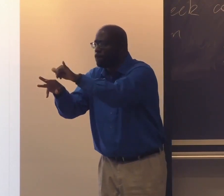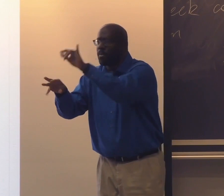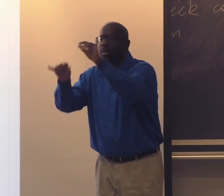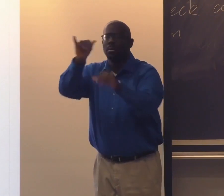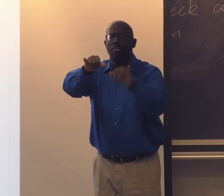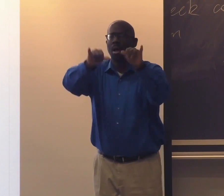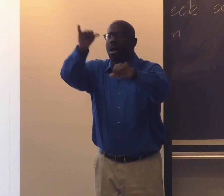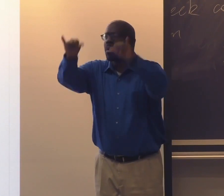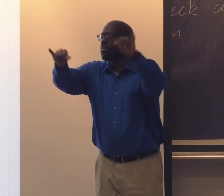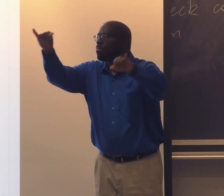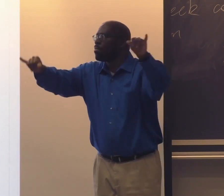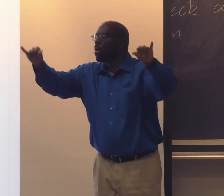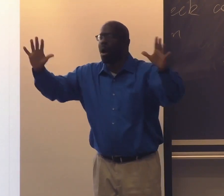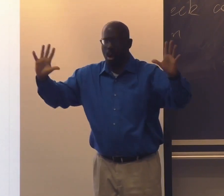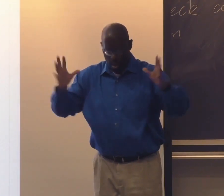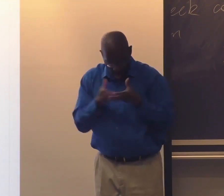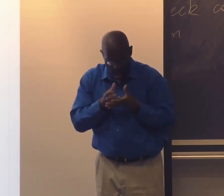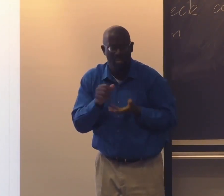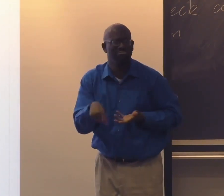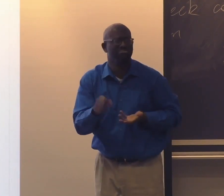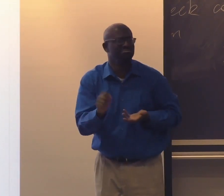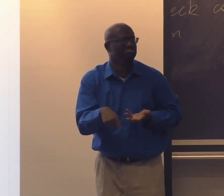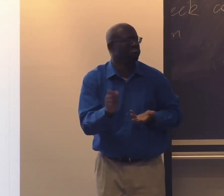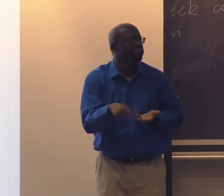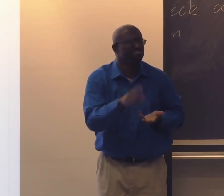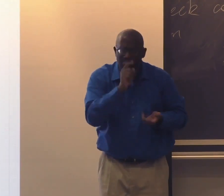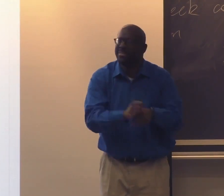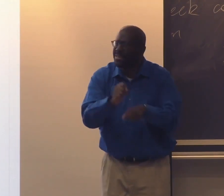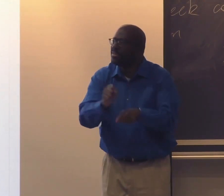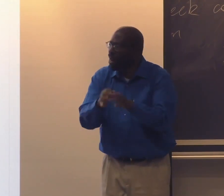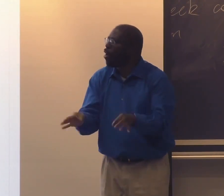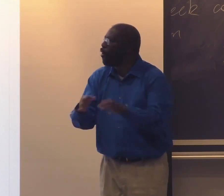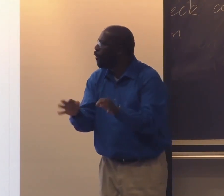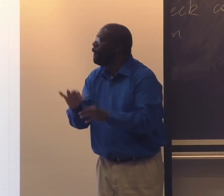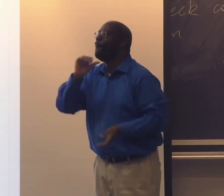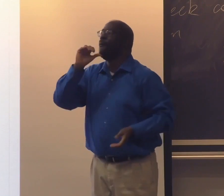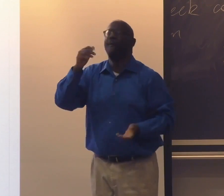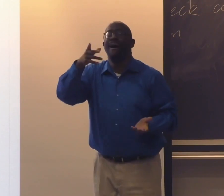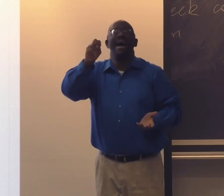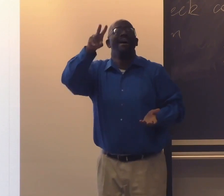So those three things were consistent upon the information that was gathered.